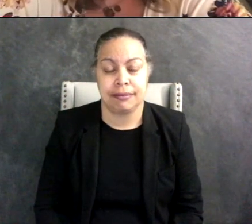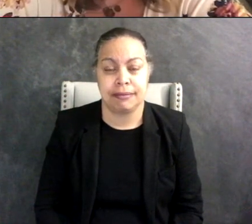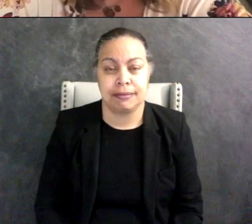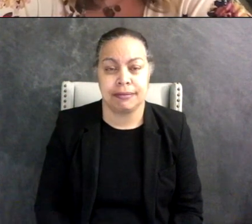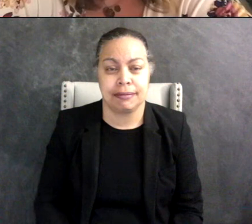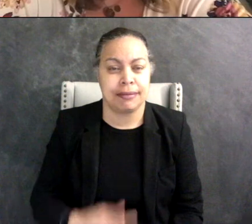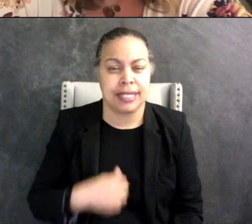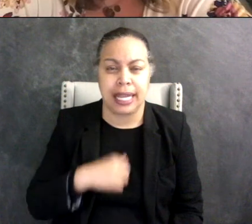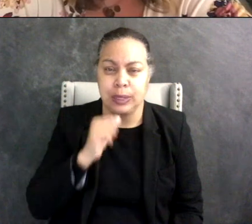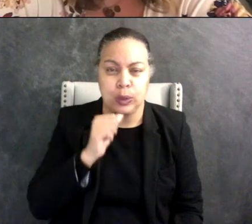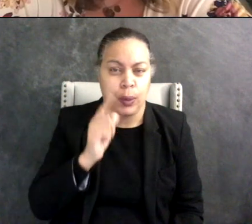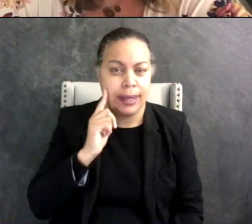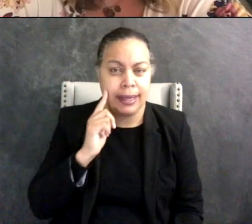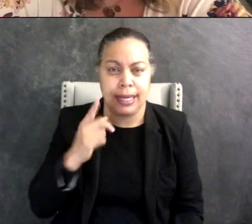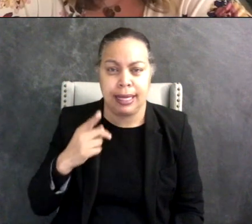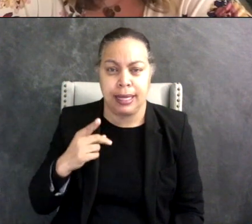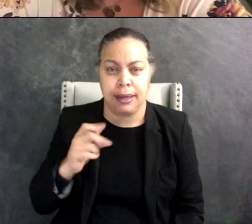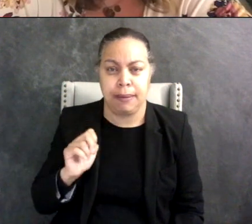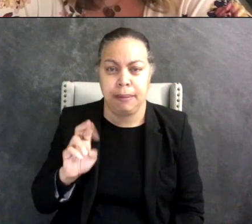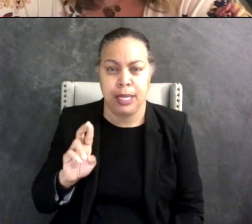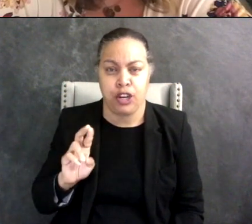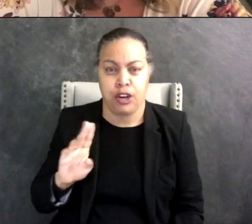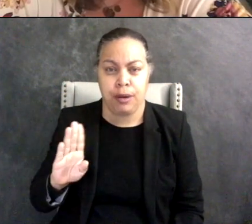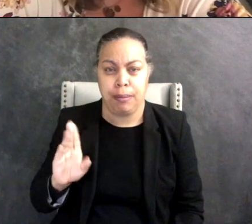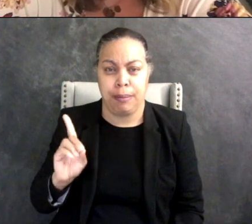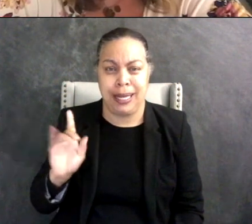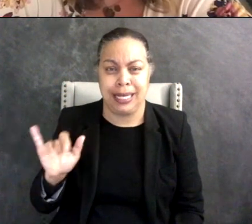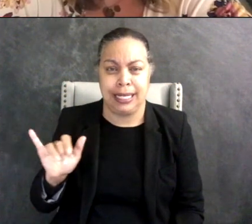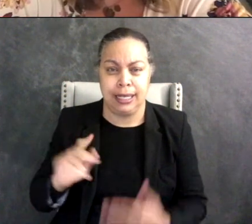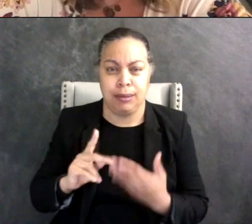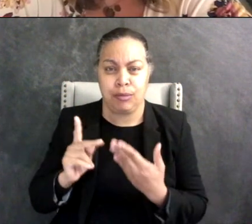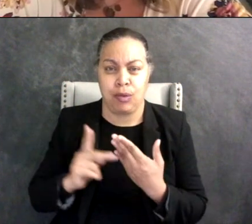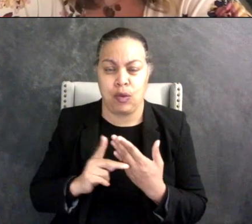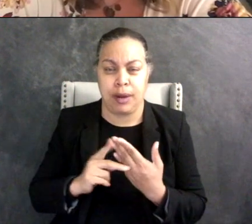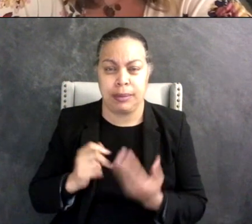peer buddy programs in the traditional sense are helpful and I think they're actually harmful